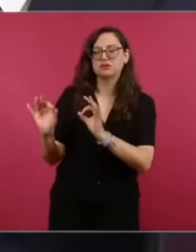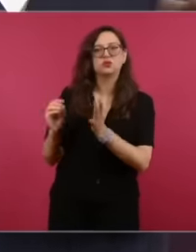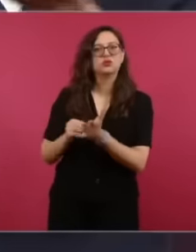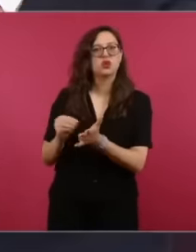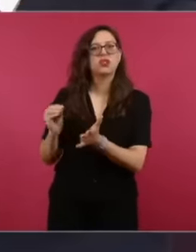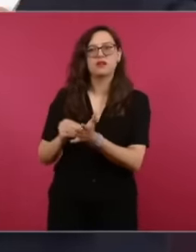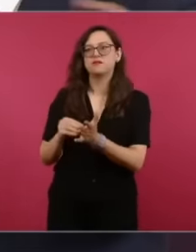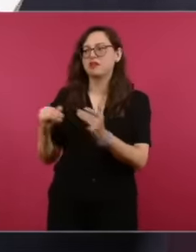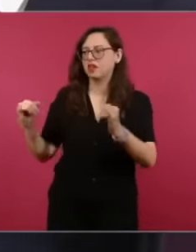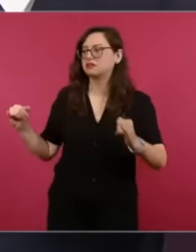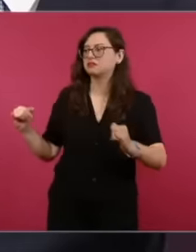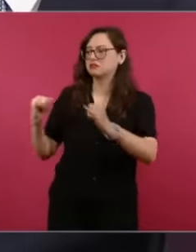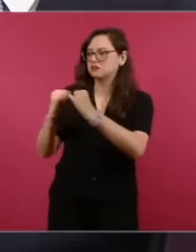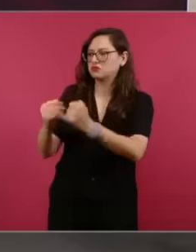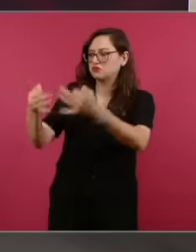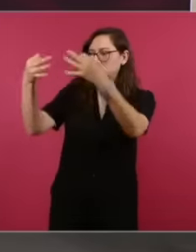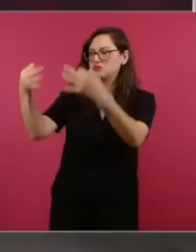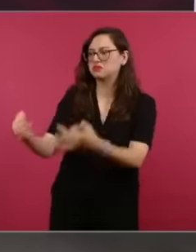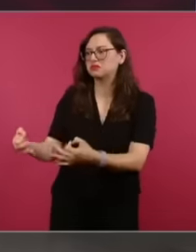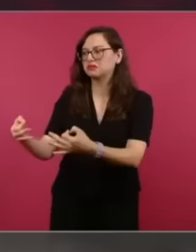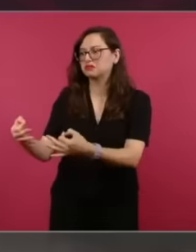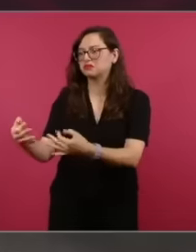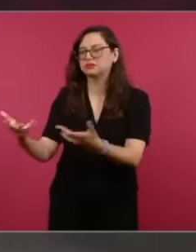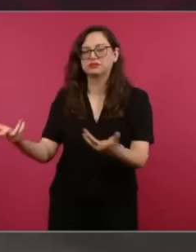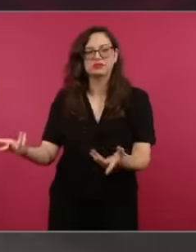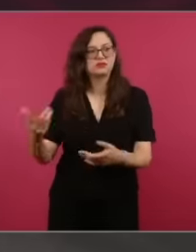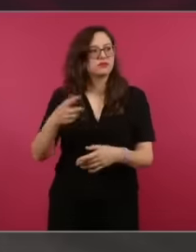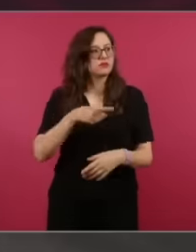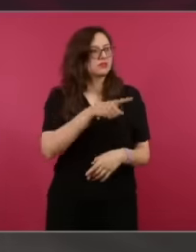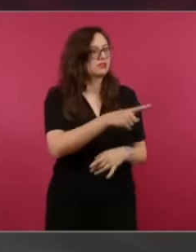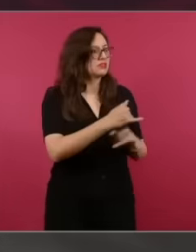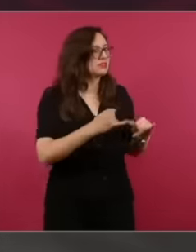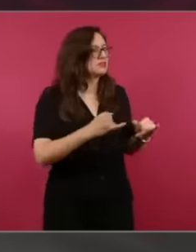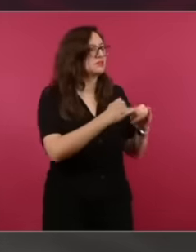completely devoted to